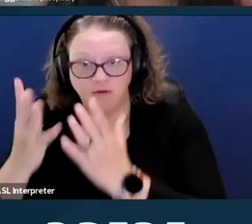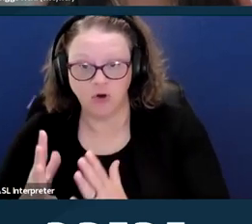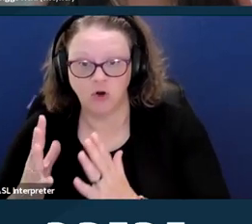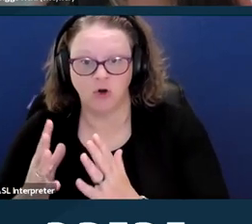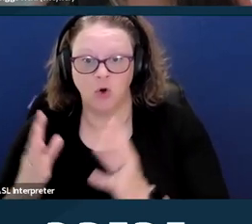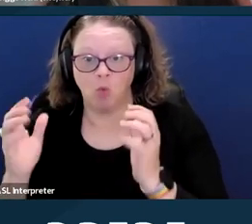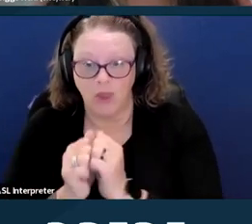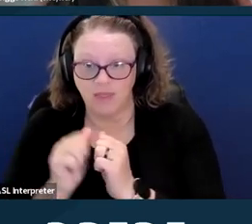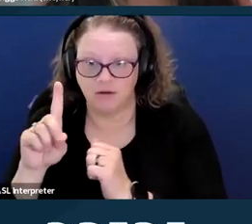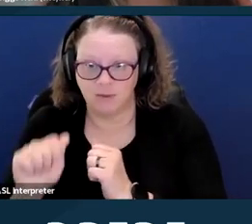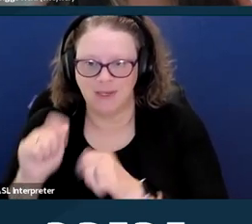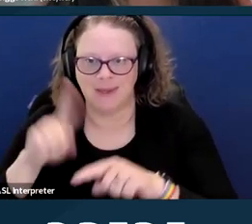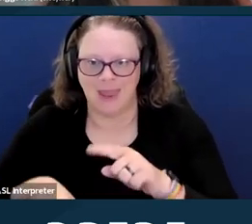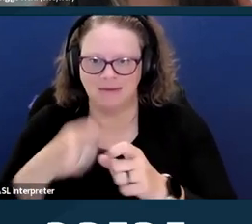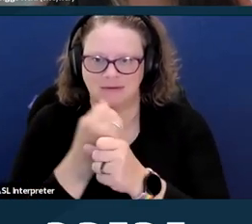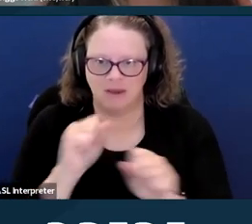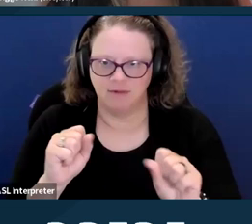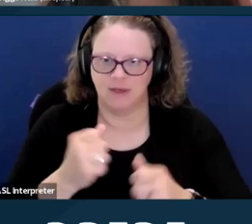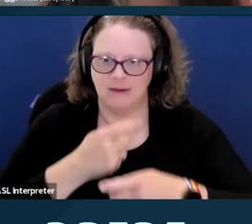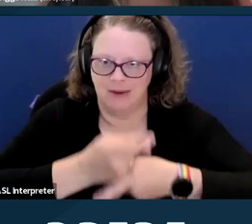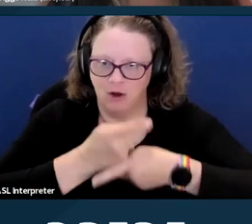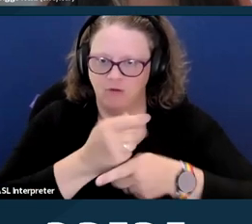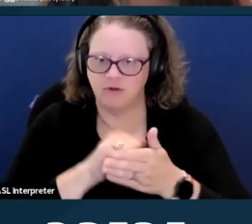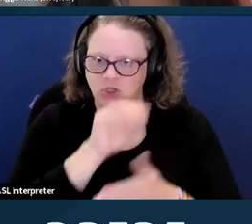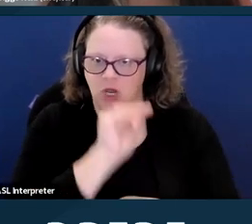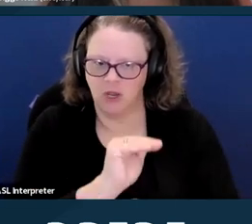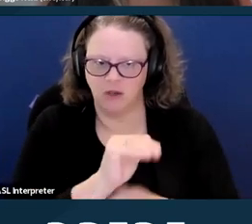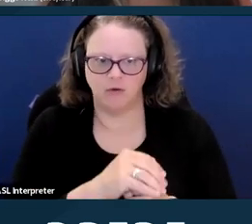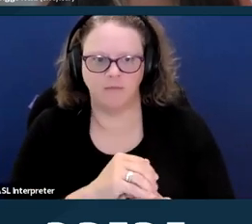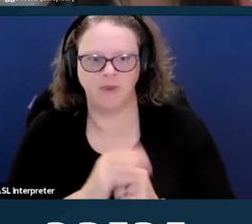Then the regulations also update web kiosk